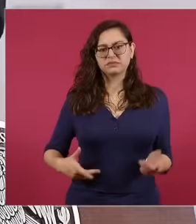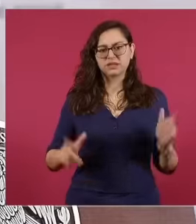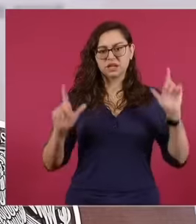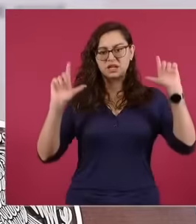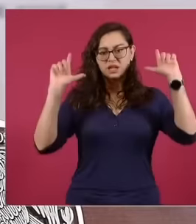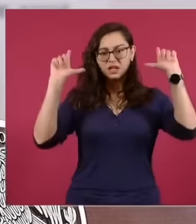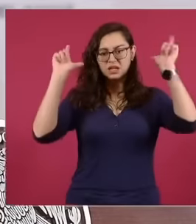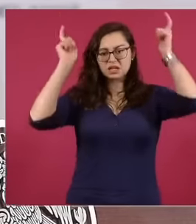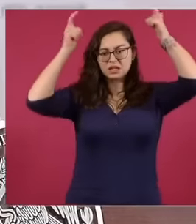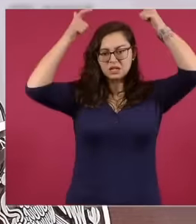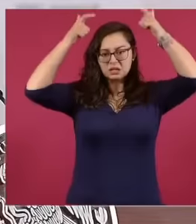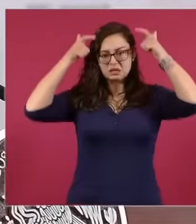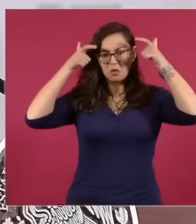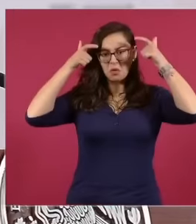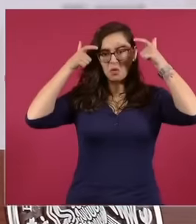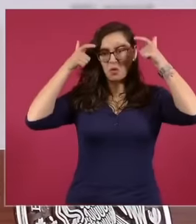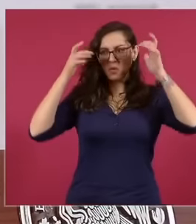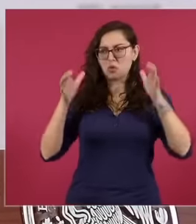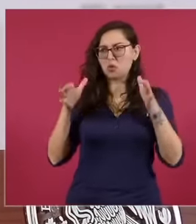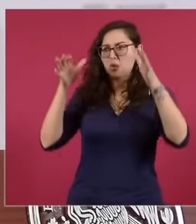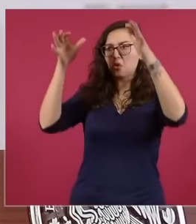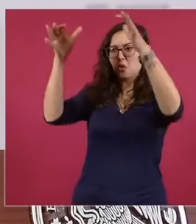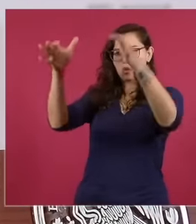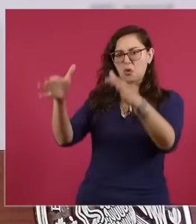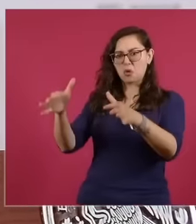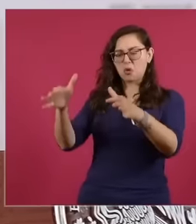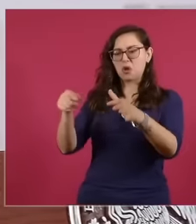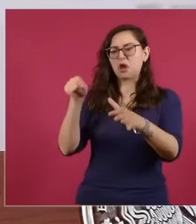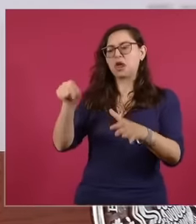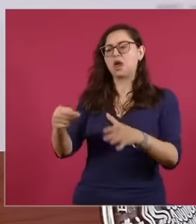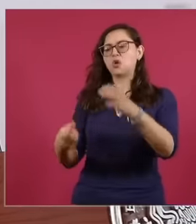Carlota was going to be crowned queen of